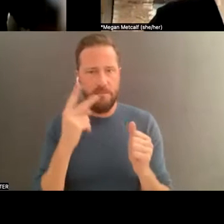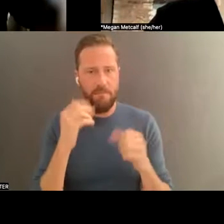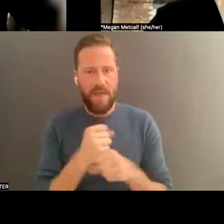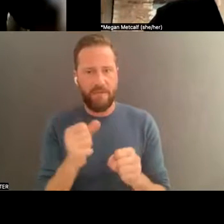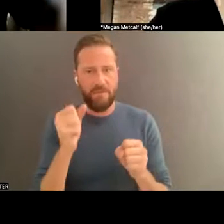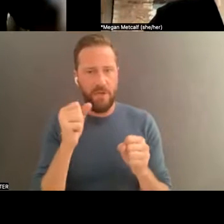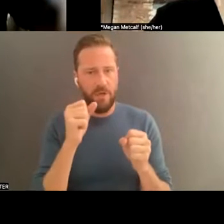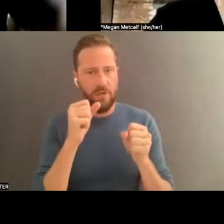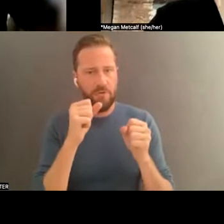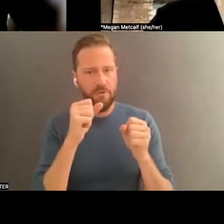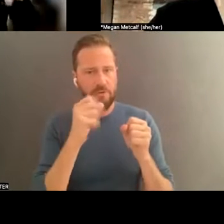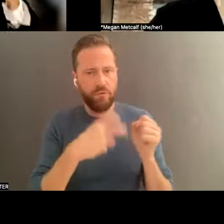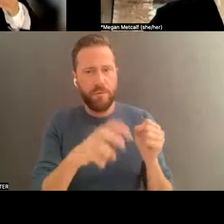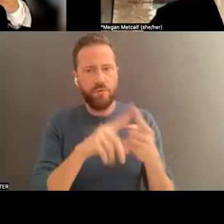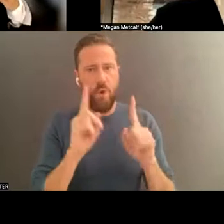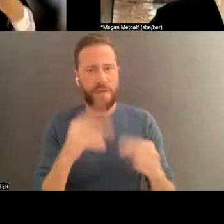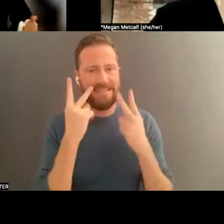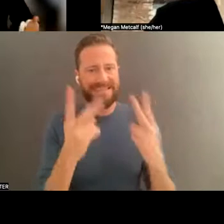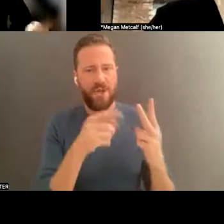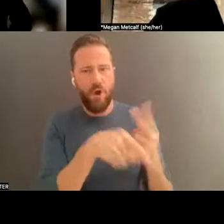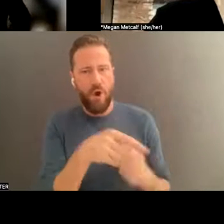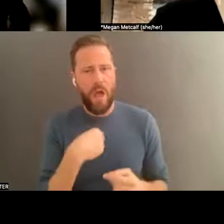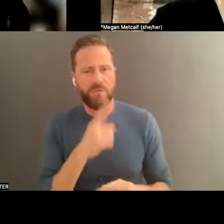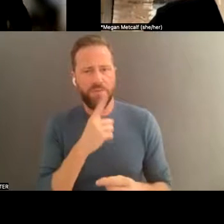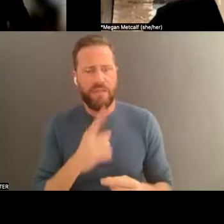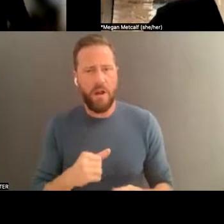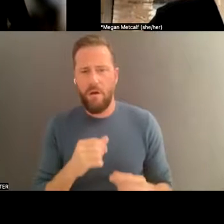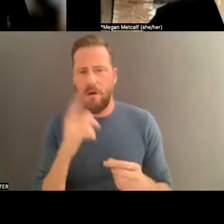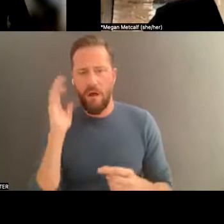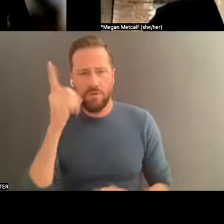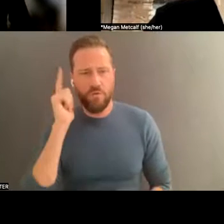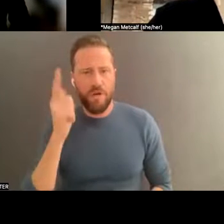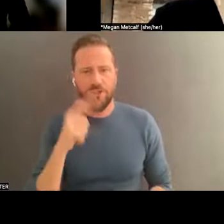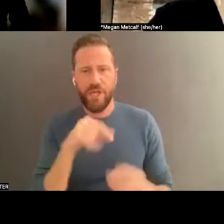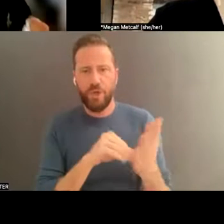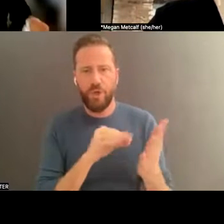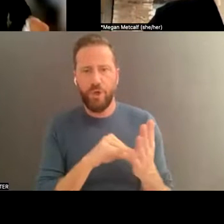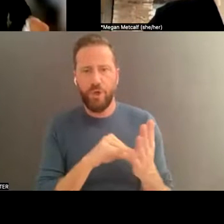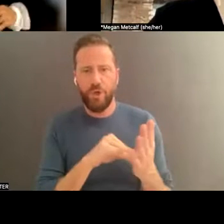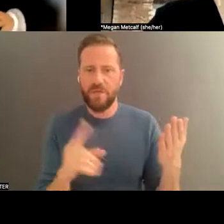woman performing in Singapore. I made the trip to meet her, because I found it extraordinary where she would learn